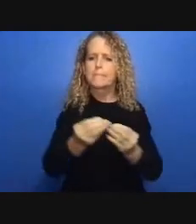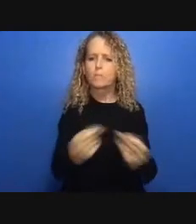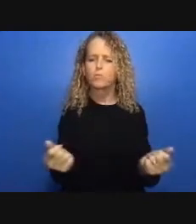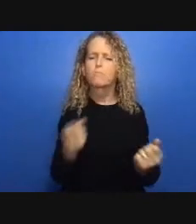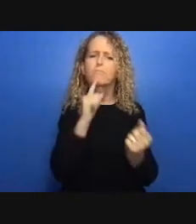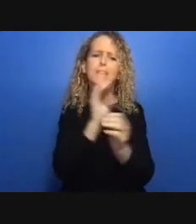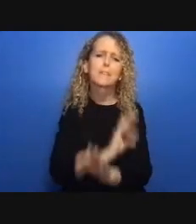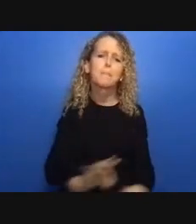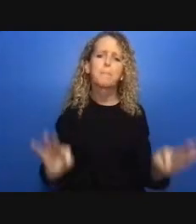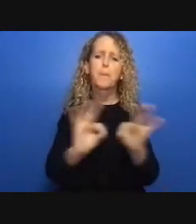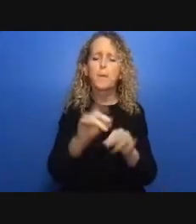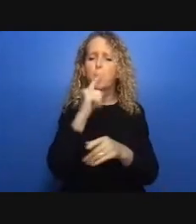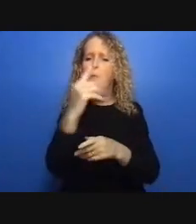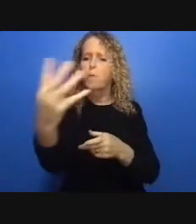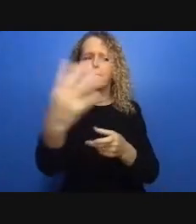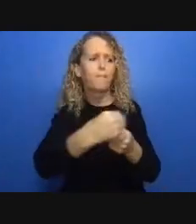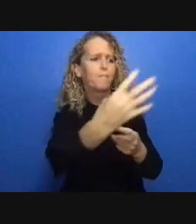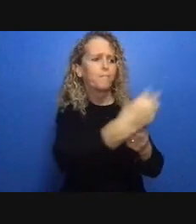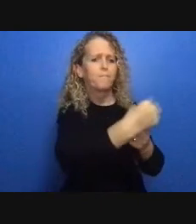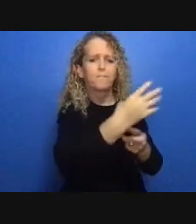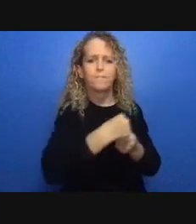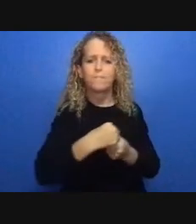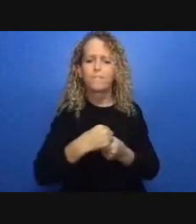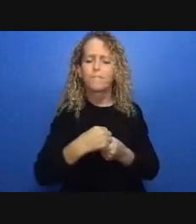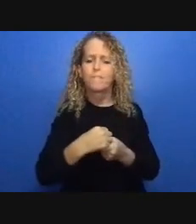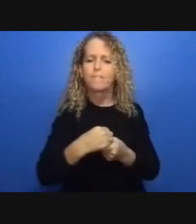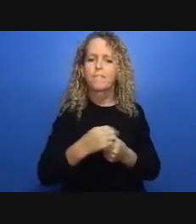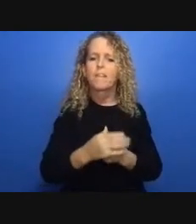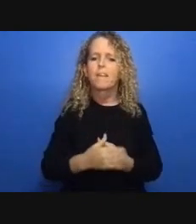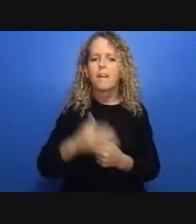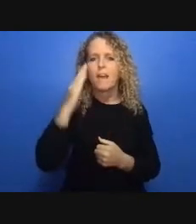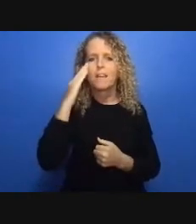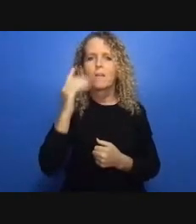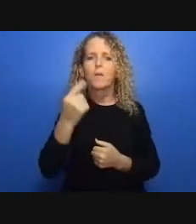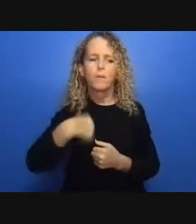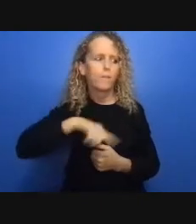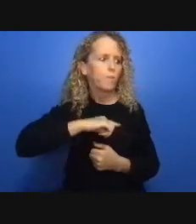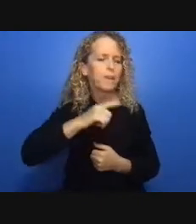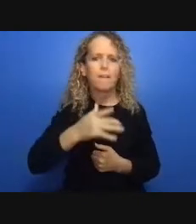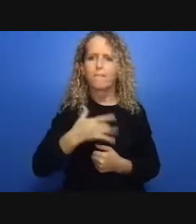turning to decarceration and this is perhaps the most striking of the stories of which i'm